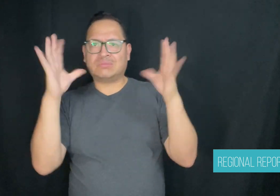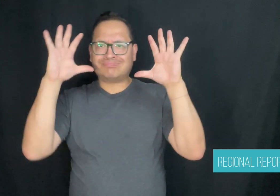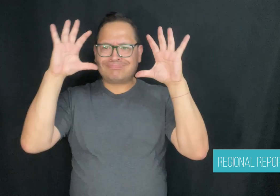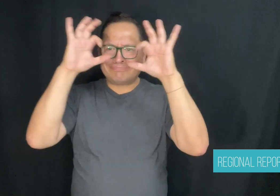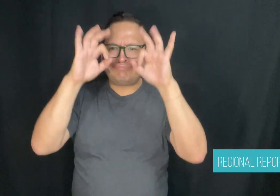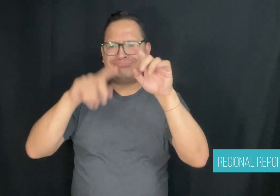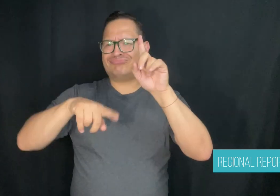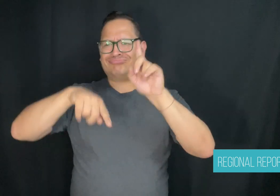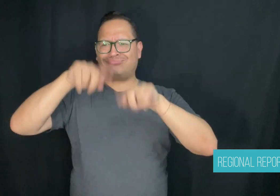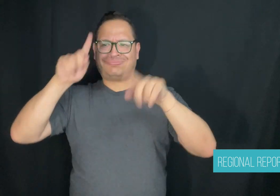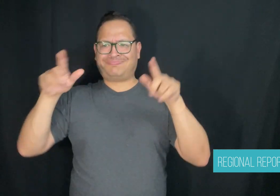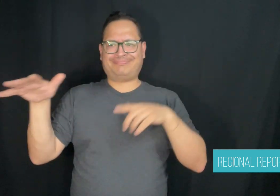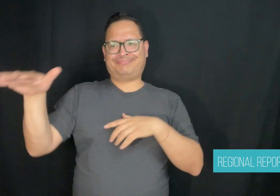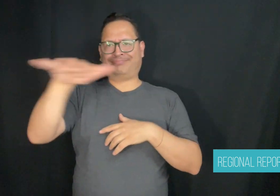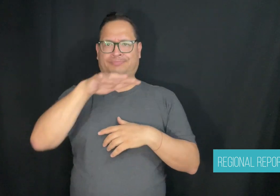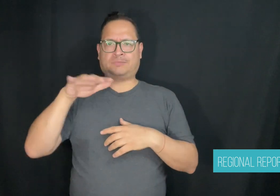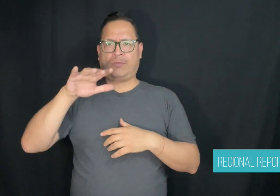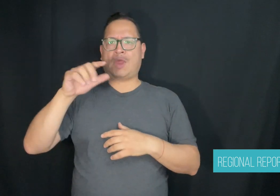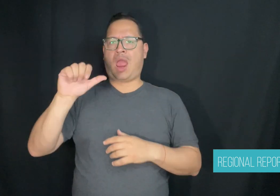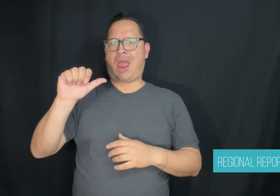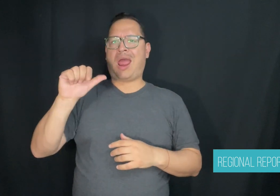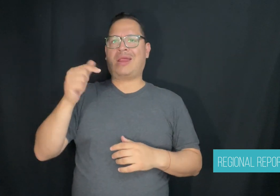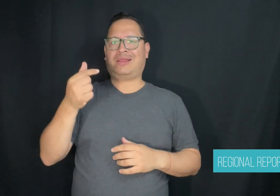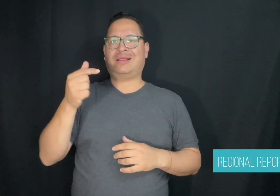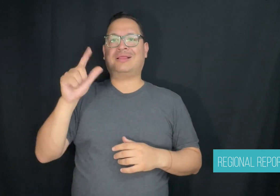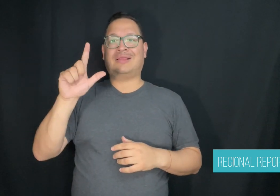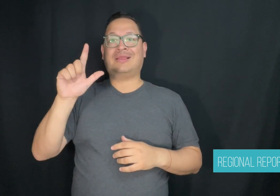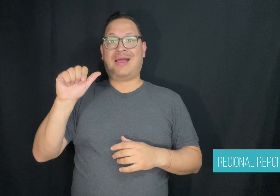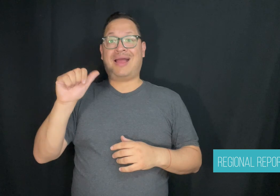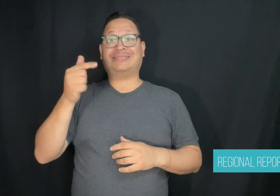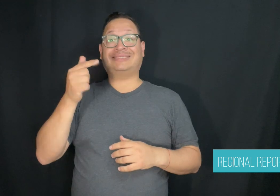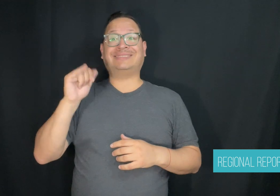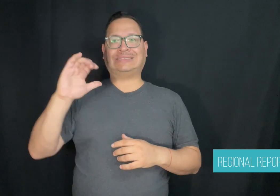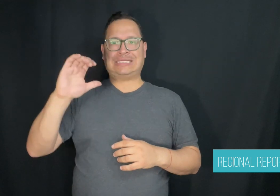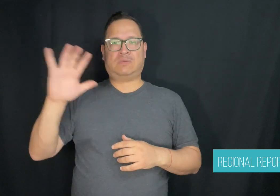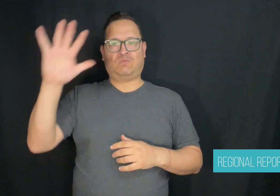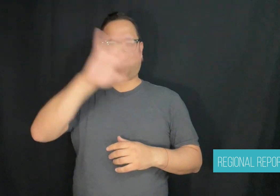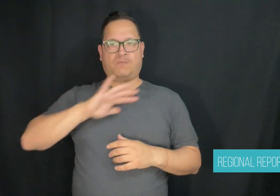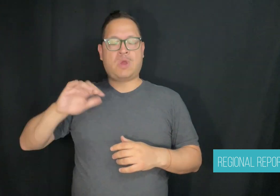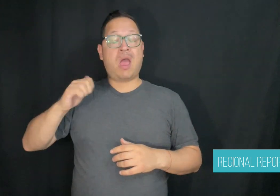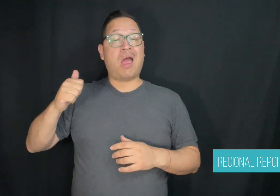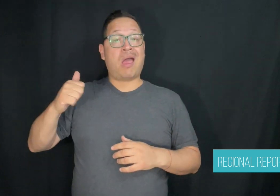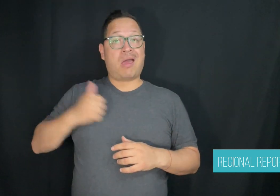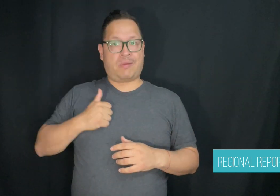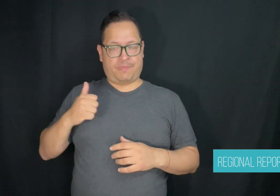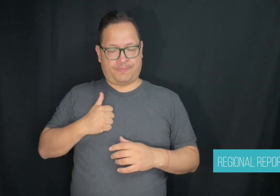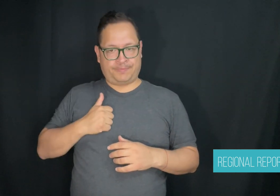for an interview. In grades 2, 3 and 4, Allison had an